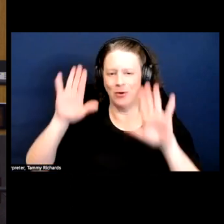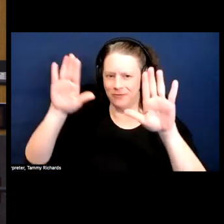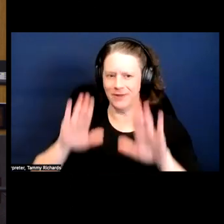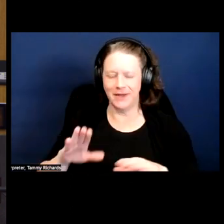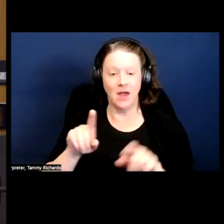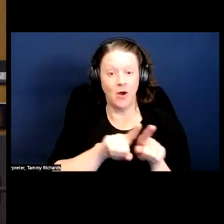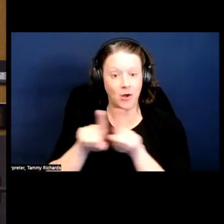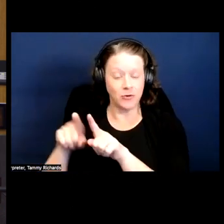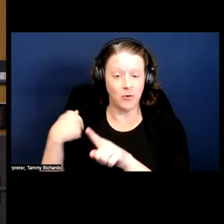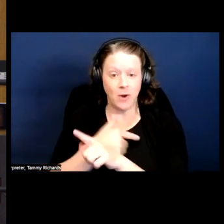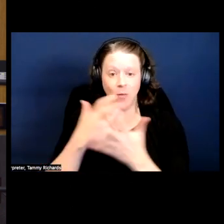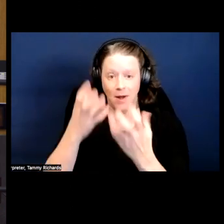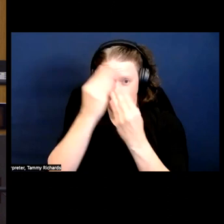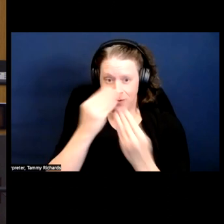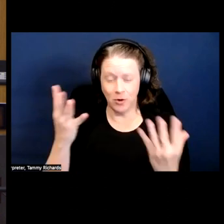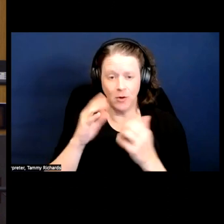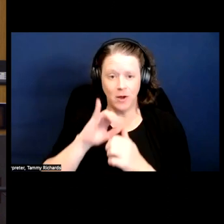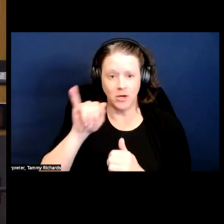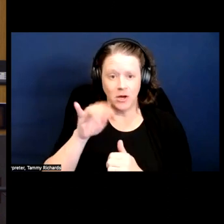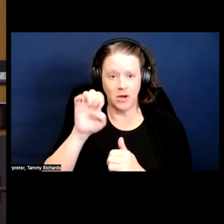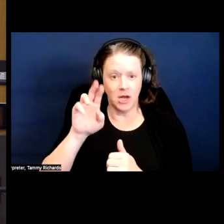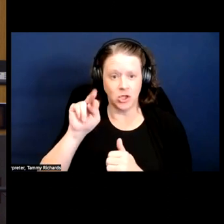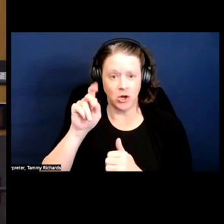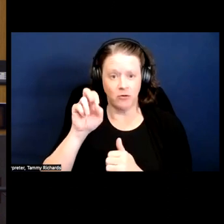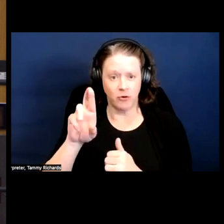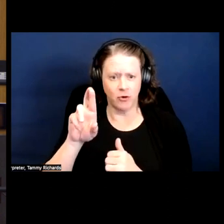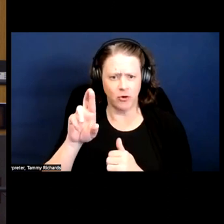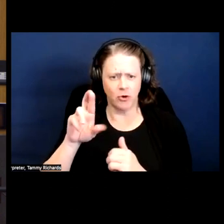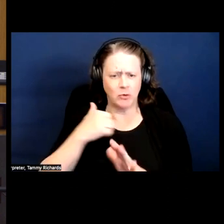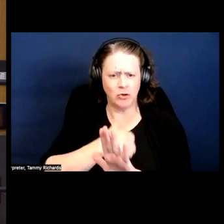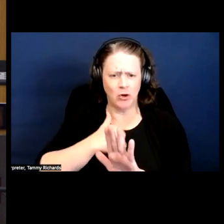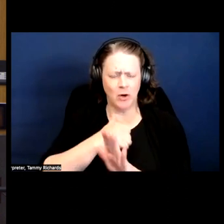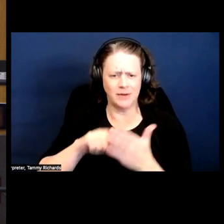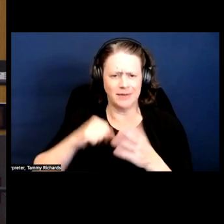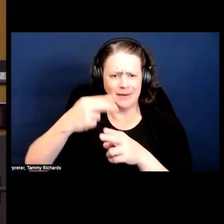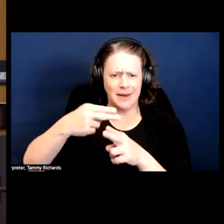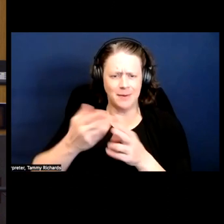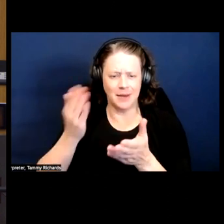And we wanted to let you know that Jenifer -- oh, wait, what's the name again?